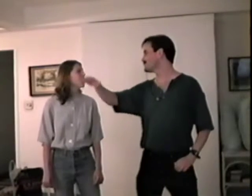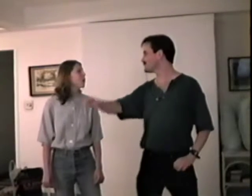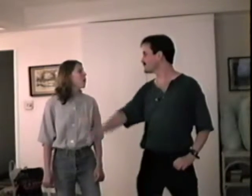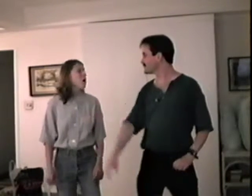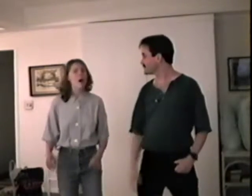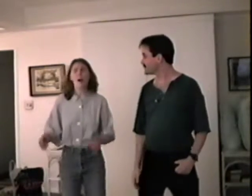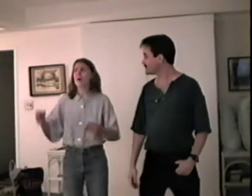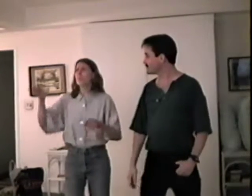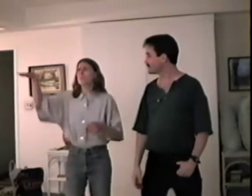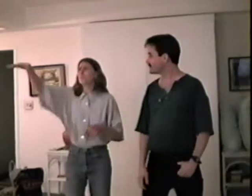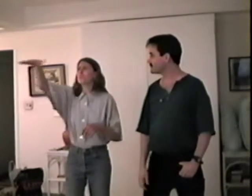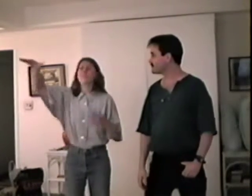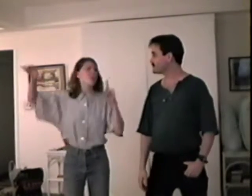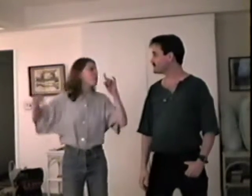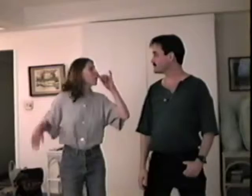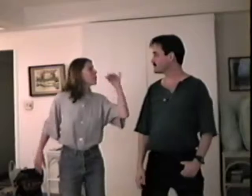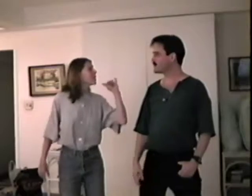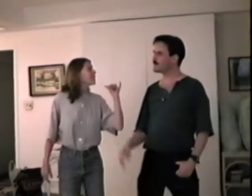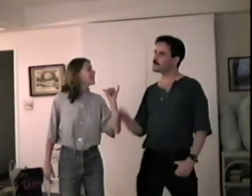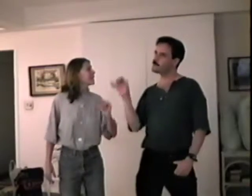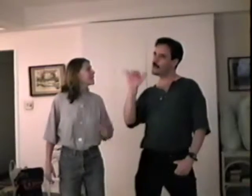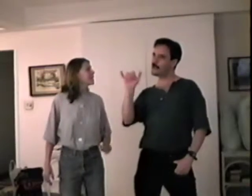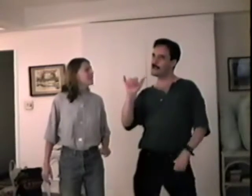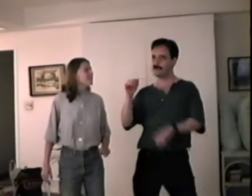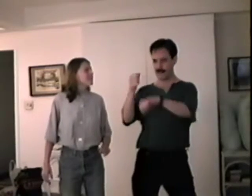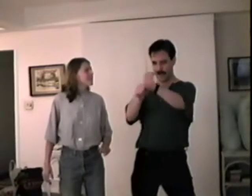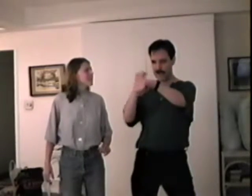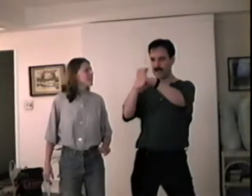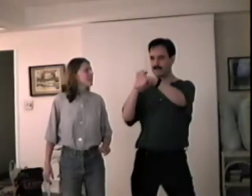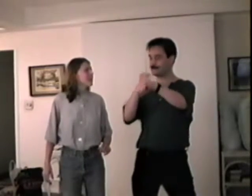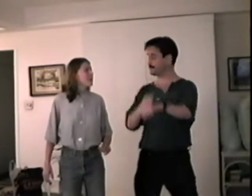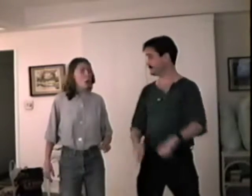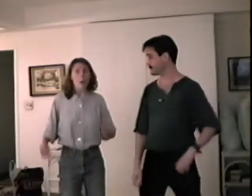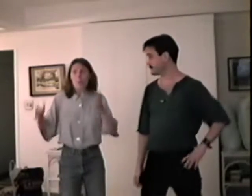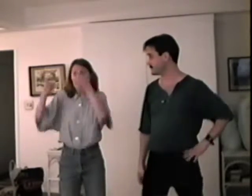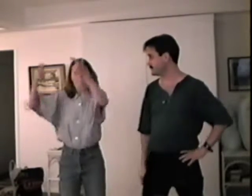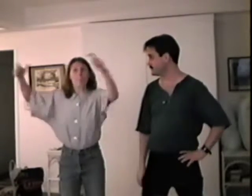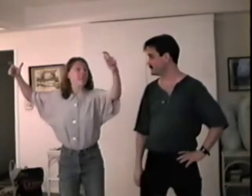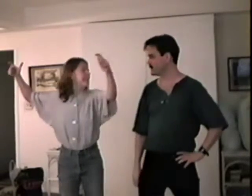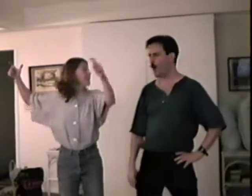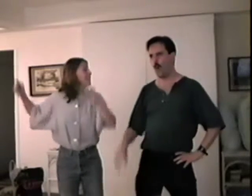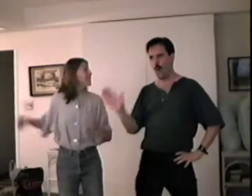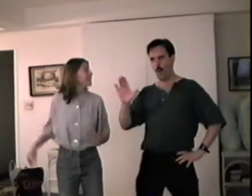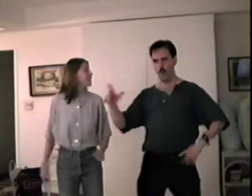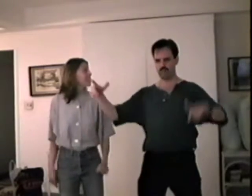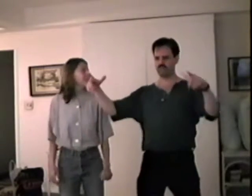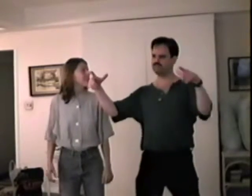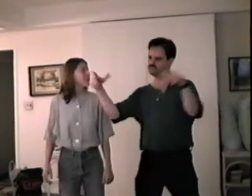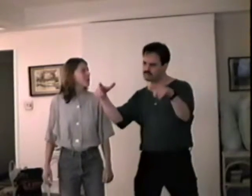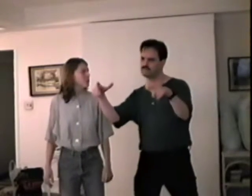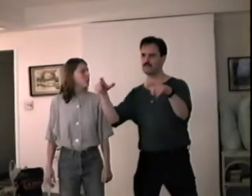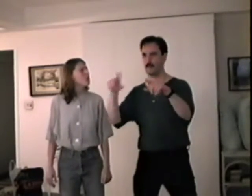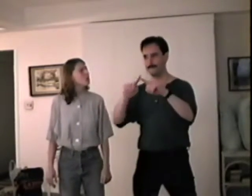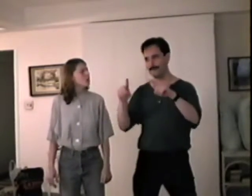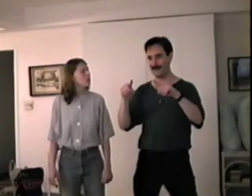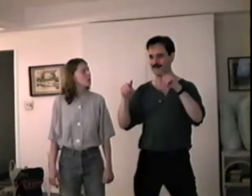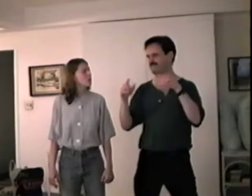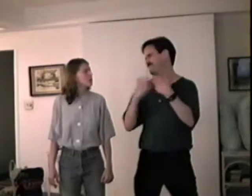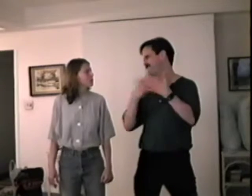What's it look like ? Oh Its an island, Wendy A large one? No quite small. Nicely crammed with hardly any space between one adventure and another.